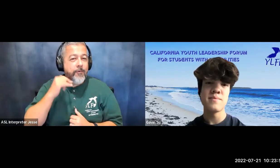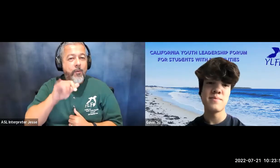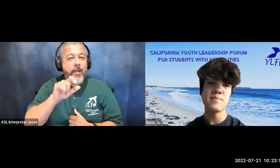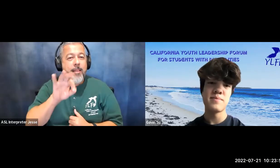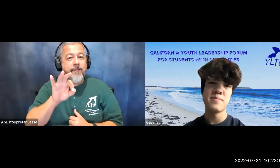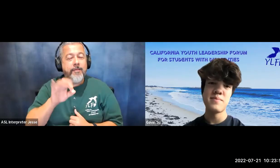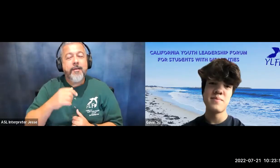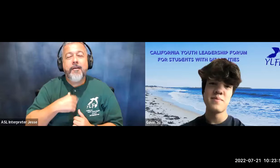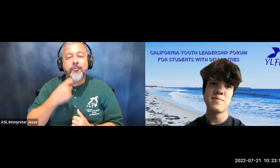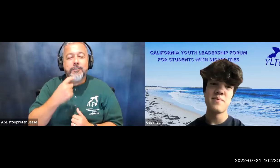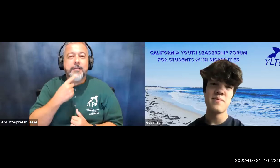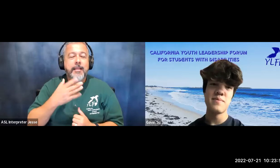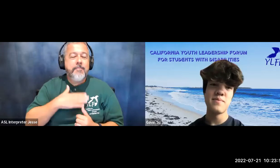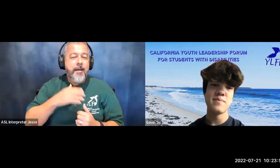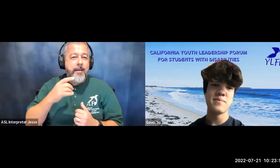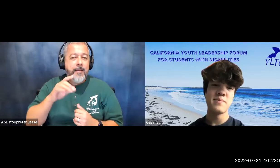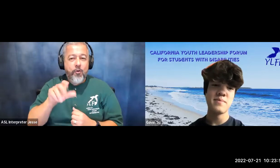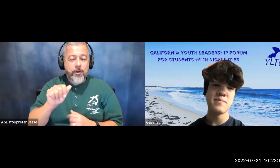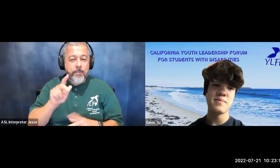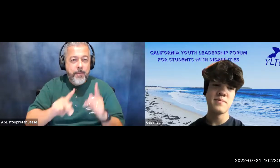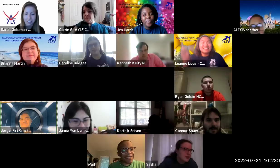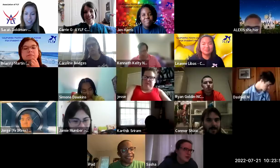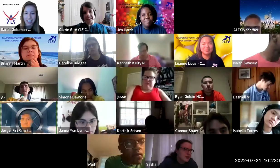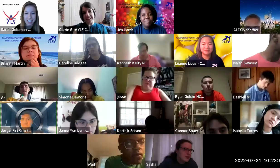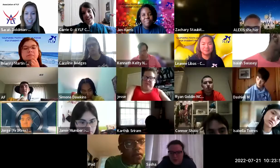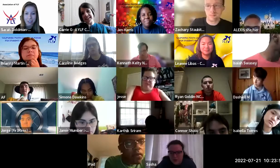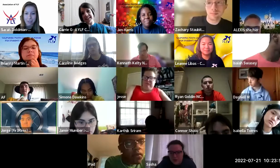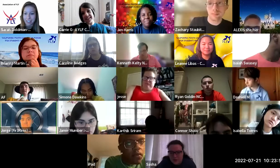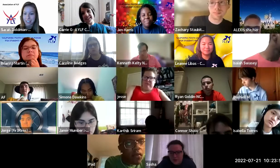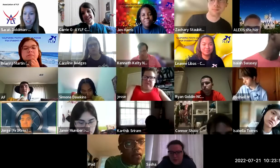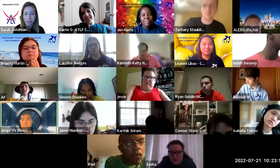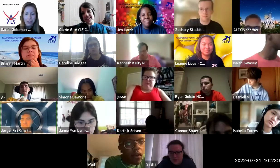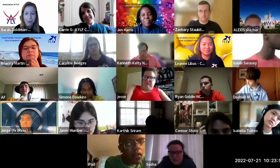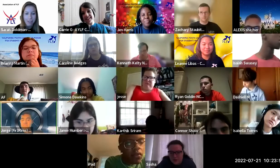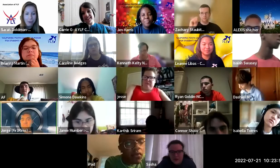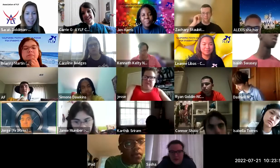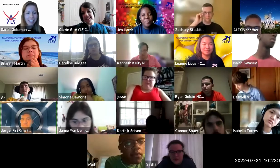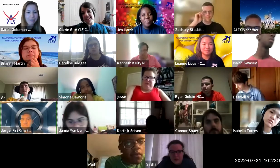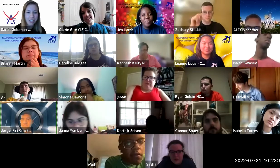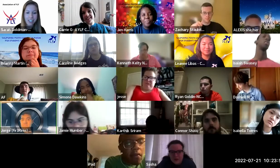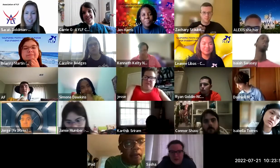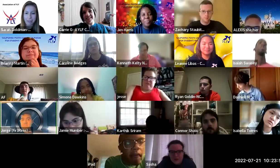going to teach our delegates and alumni these same chants next week so we love our ylf cheers and we